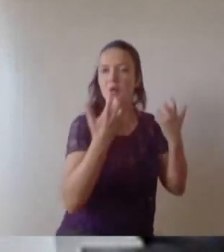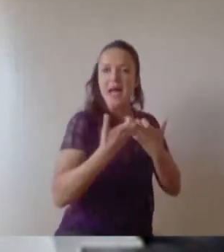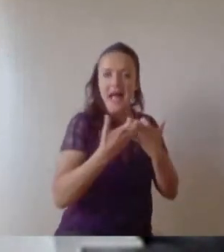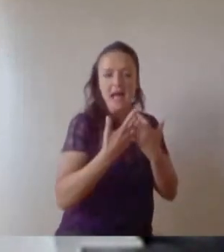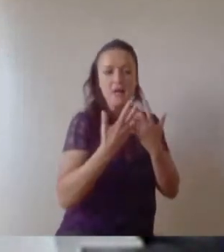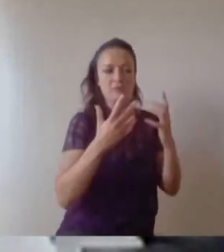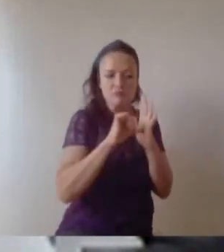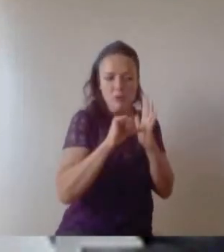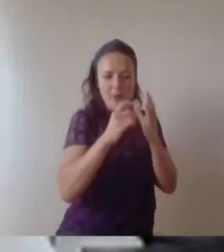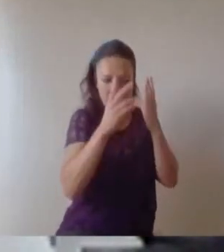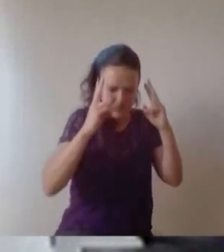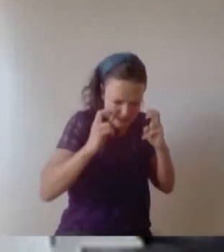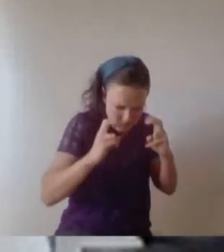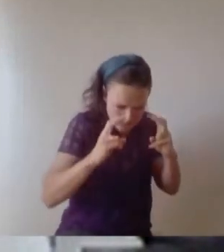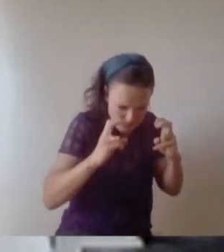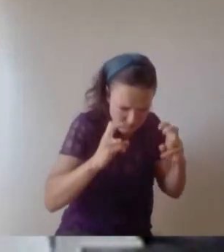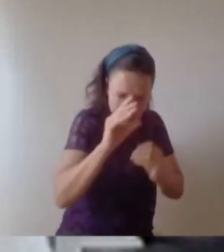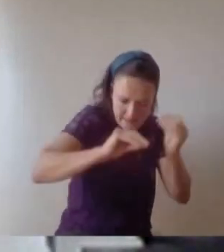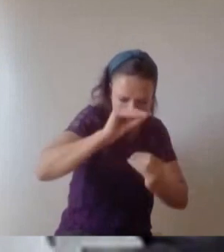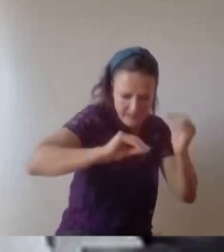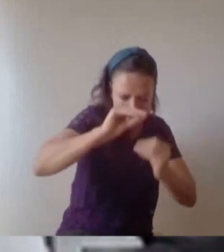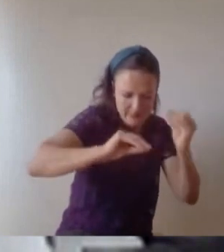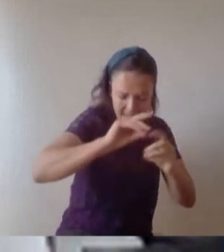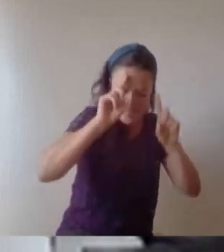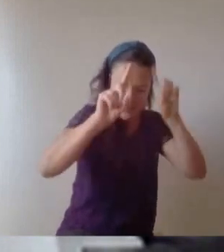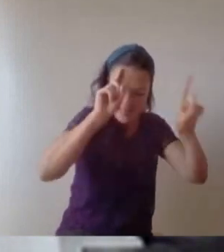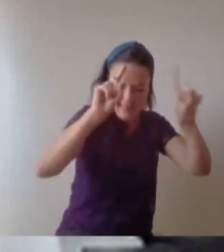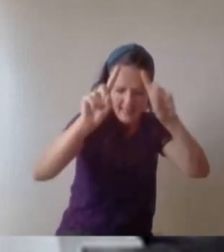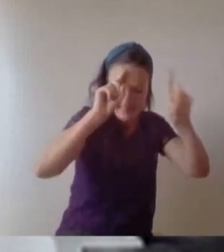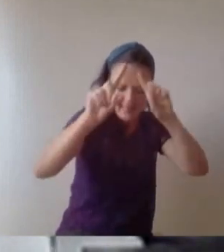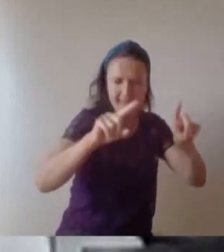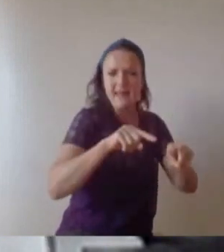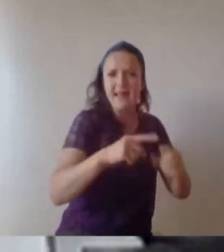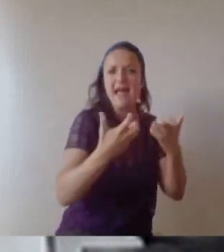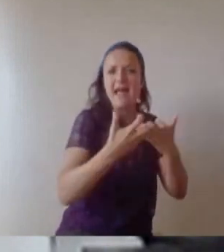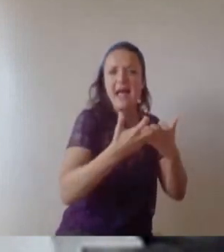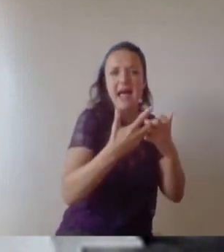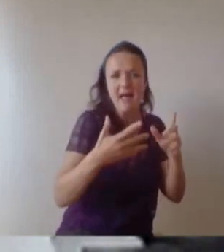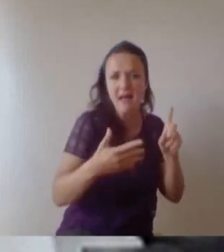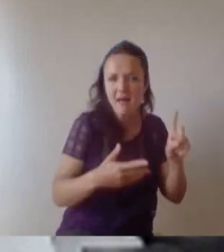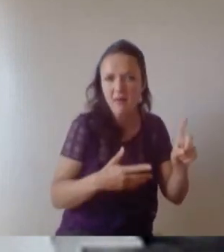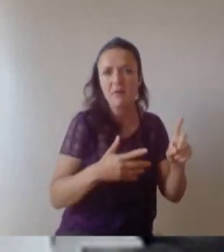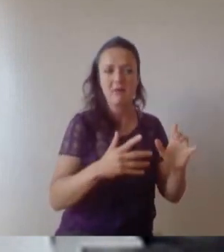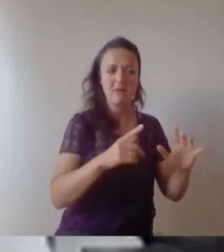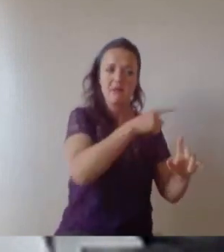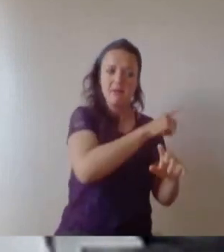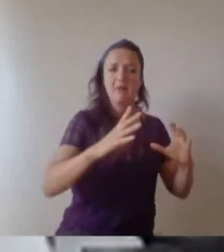take that academic leap into the abyss with no backup, no prior art and Bristol has prepared you for all of that going forward.